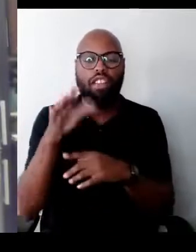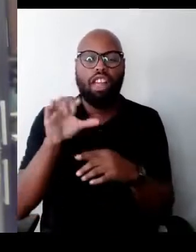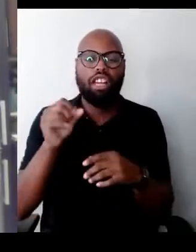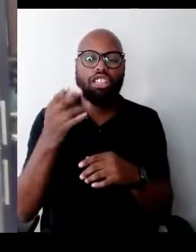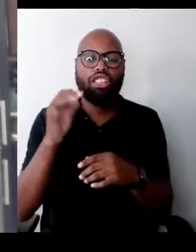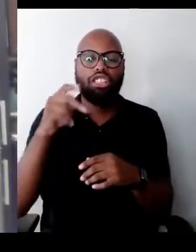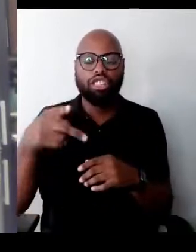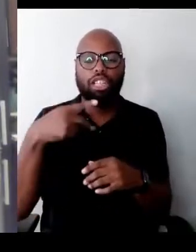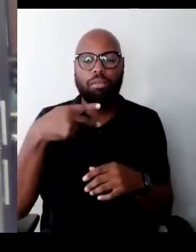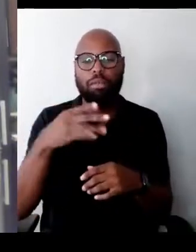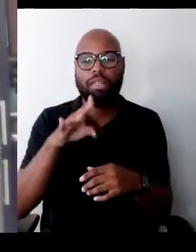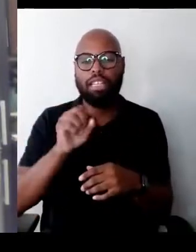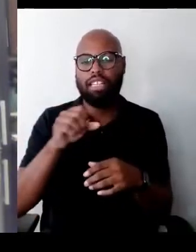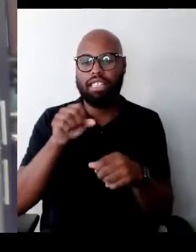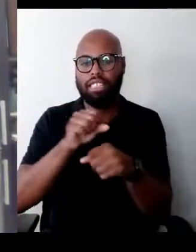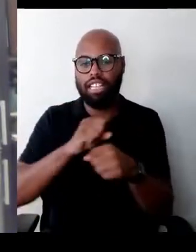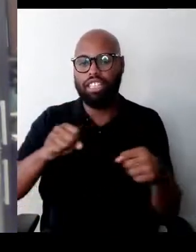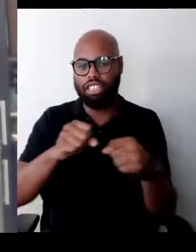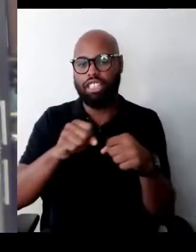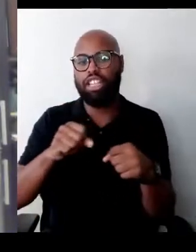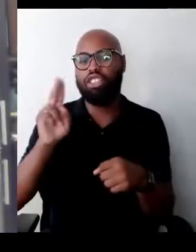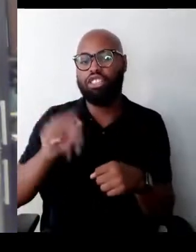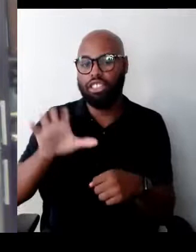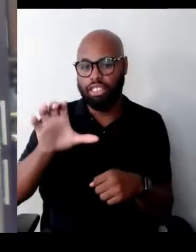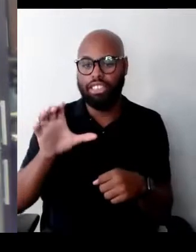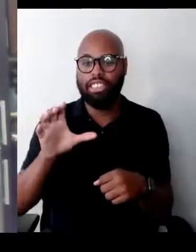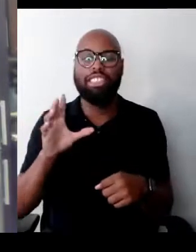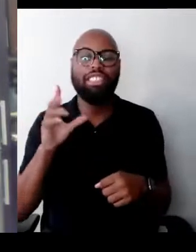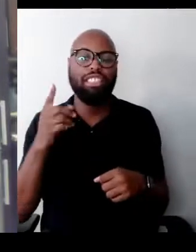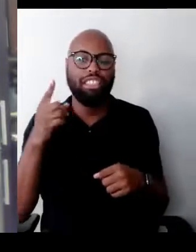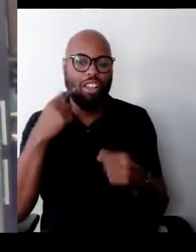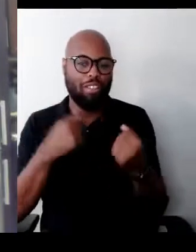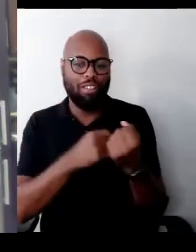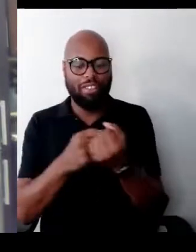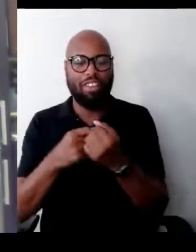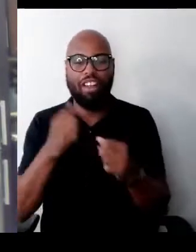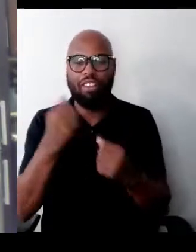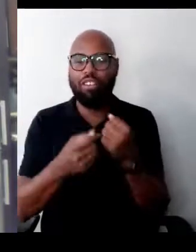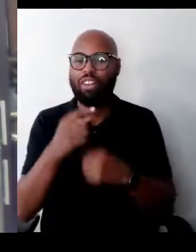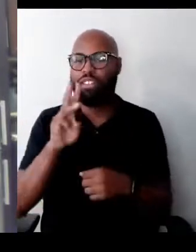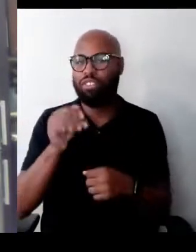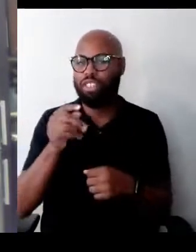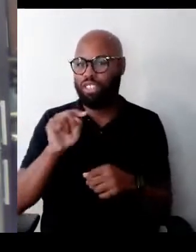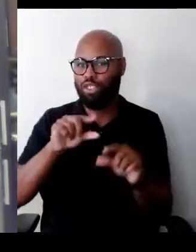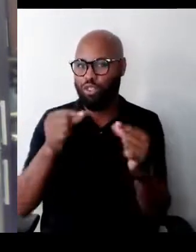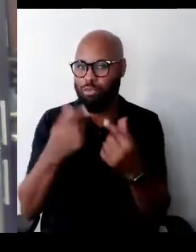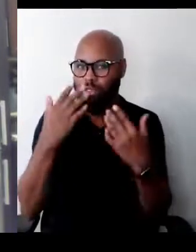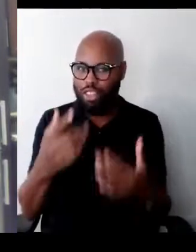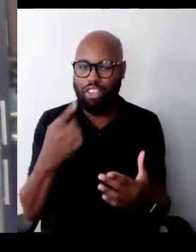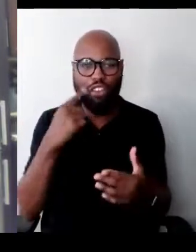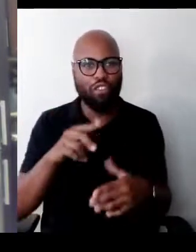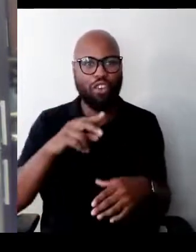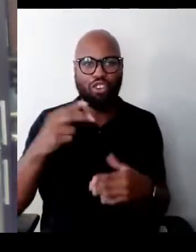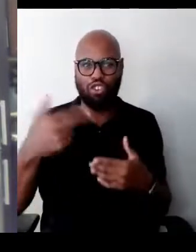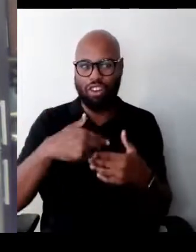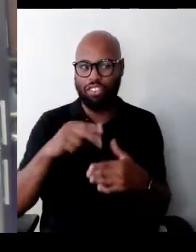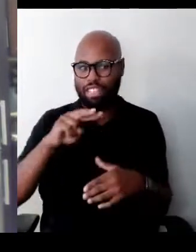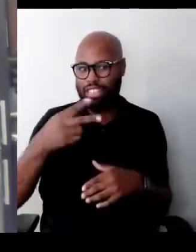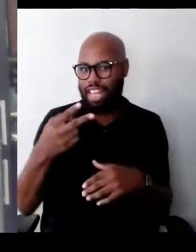On behalf of everyone at The WNET Group, I want to thank you for joining us for the second night of SOMETIMES WE MUST INTERFERE: